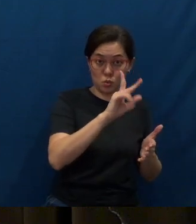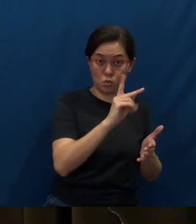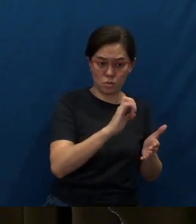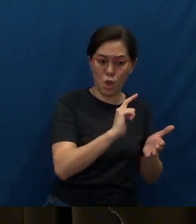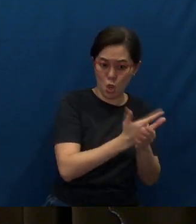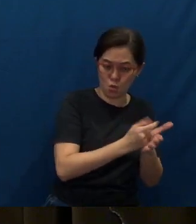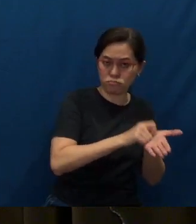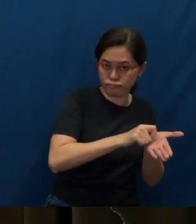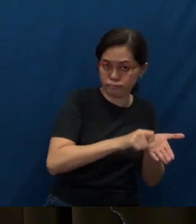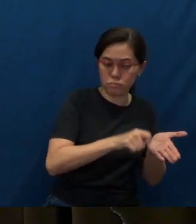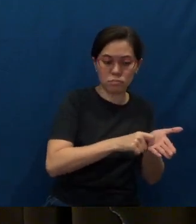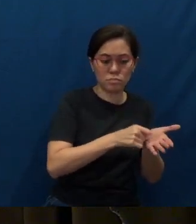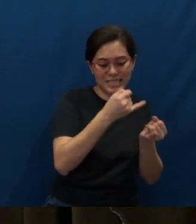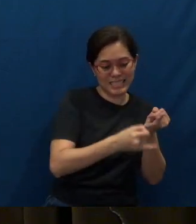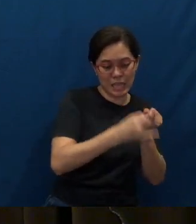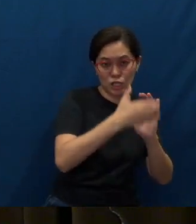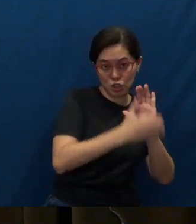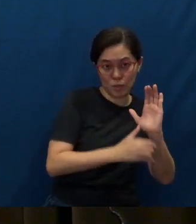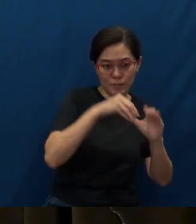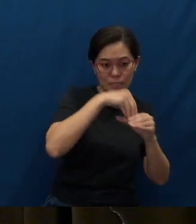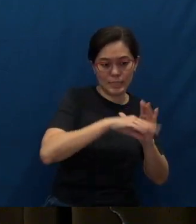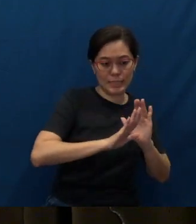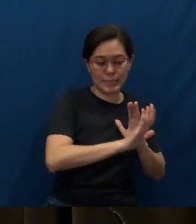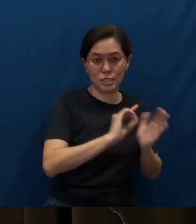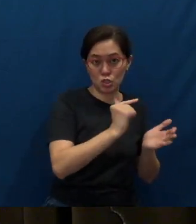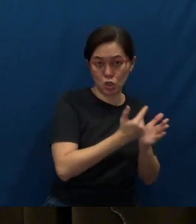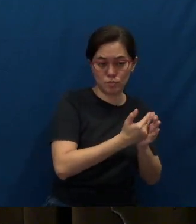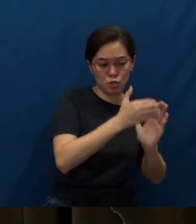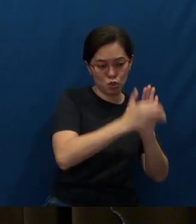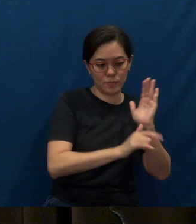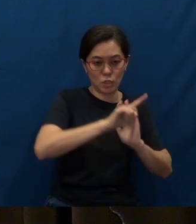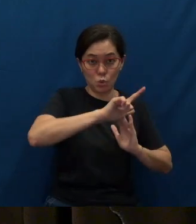where in the final chapter of Luke's Gospel, in chapter 24,